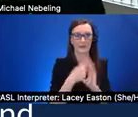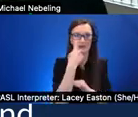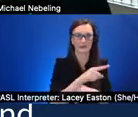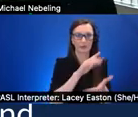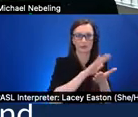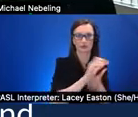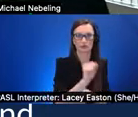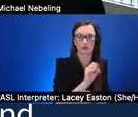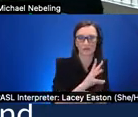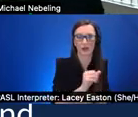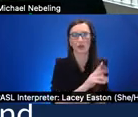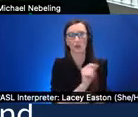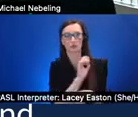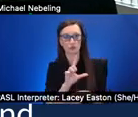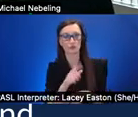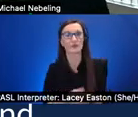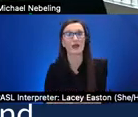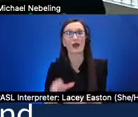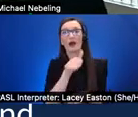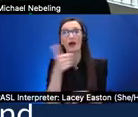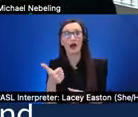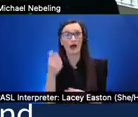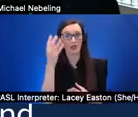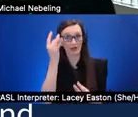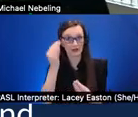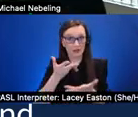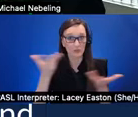nausea is something that needs to be considered many learners cannot spend